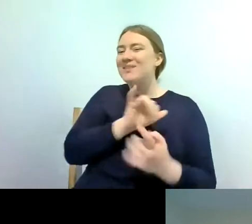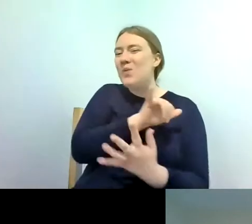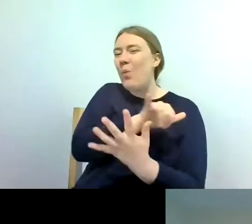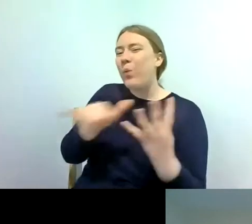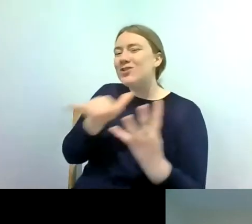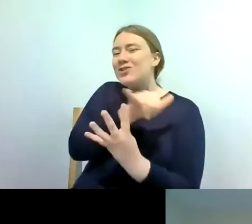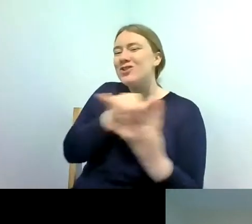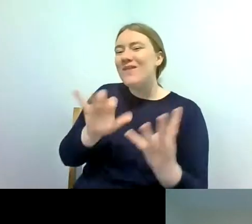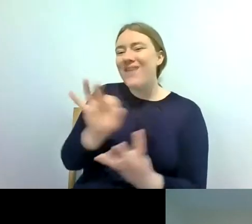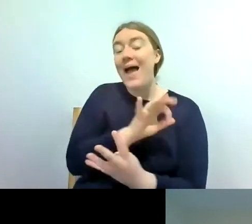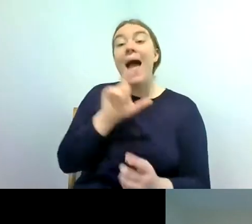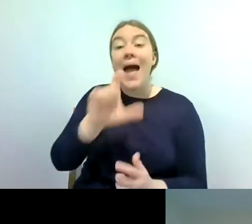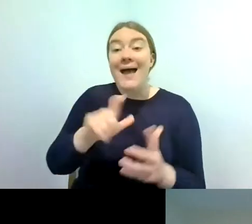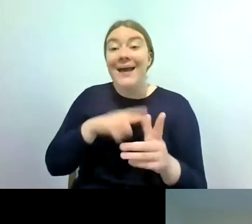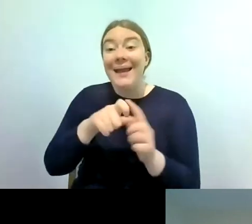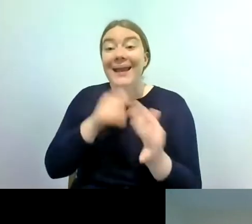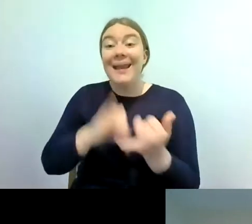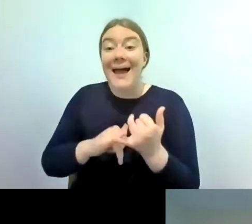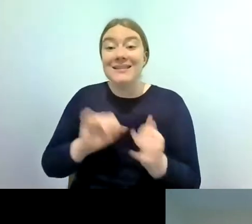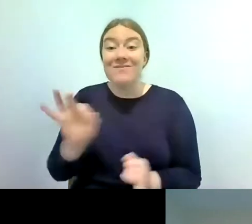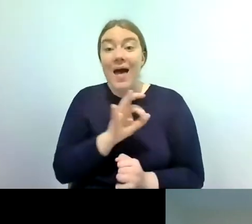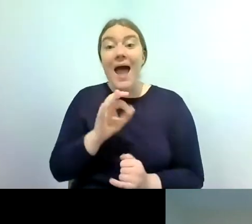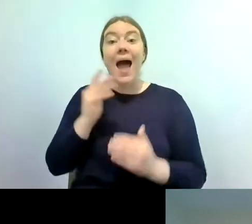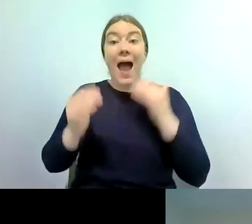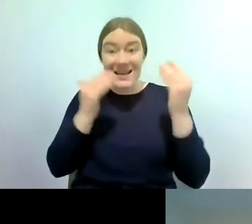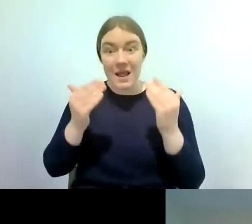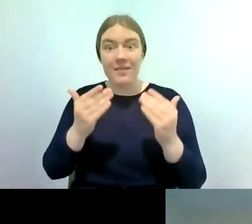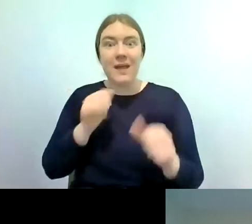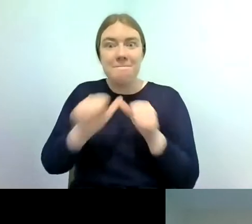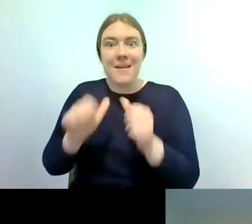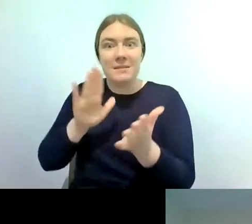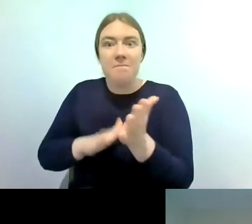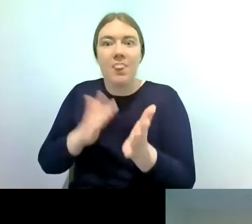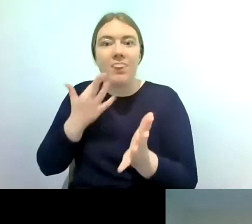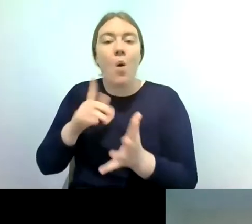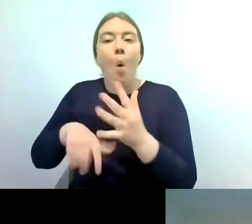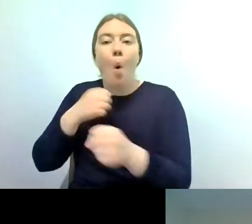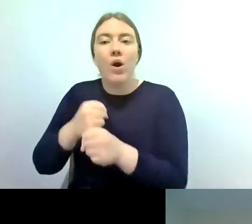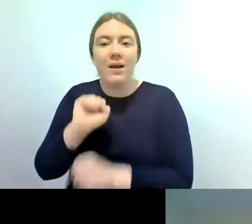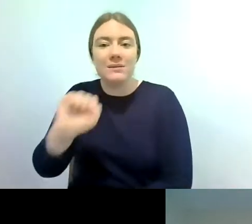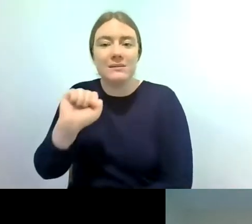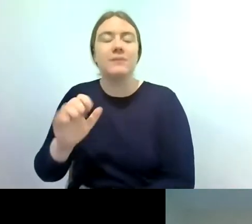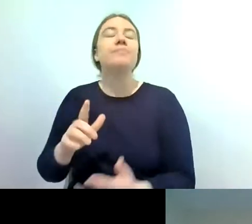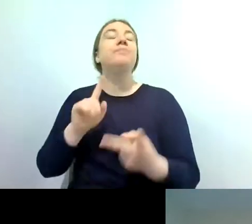the best month for adult caddisflies is august stoneflies i think it is february